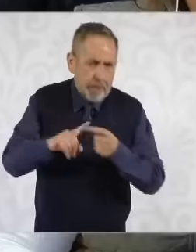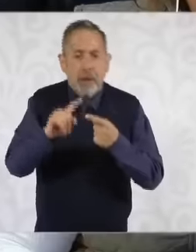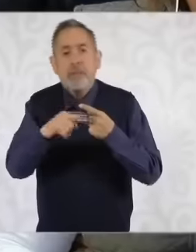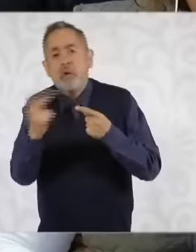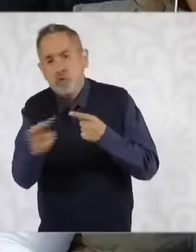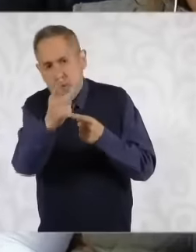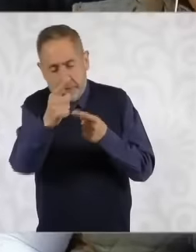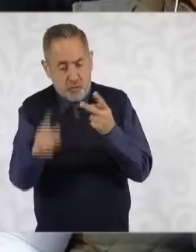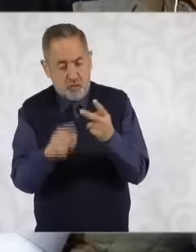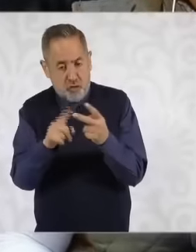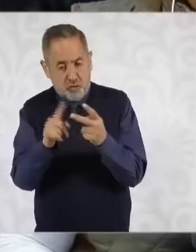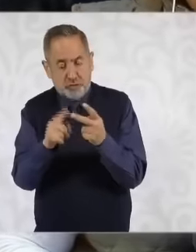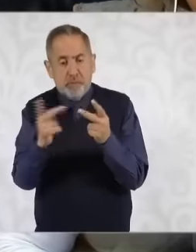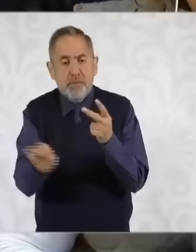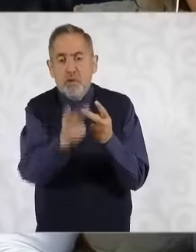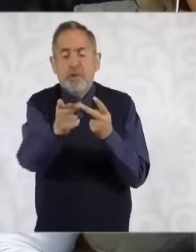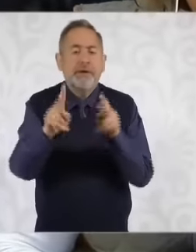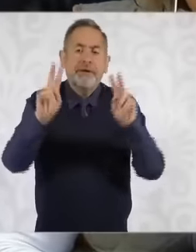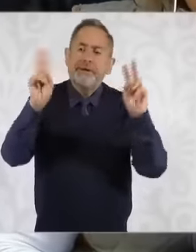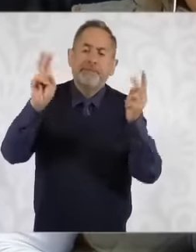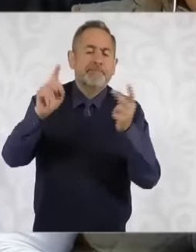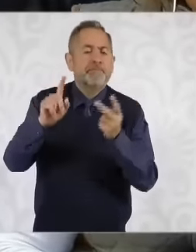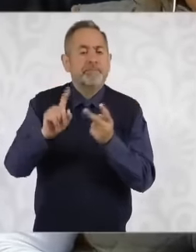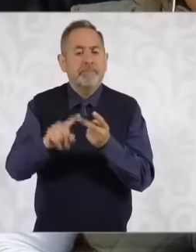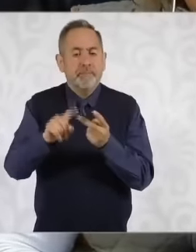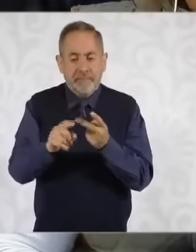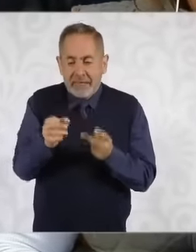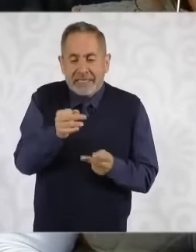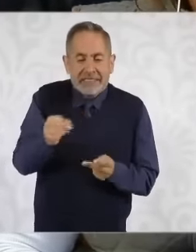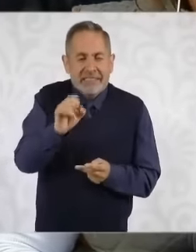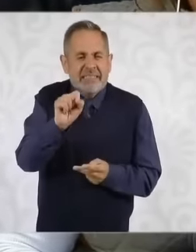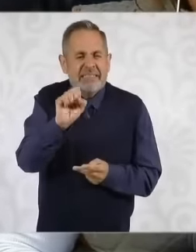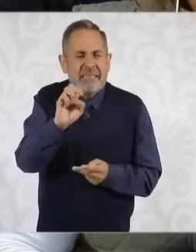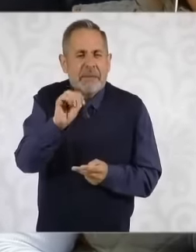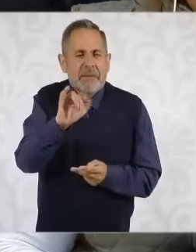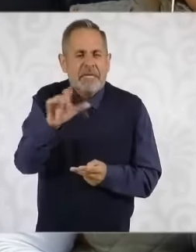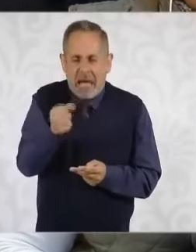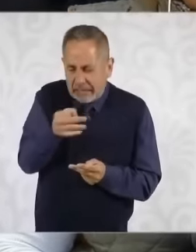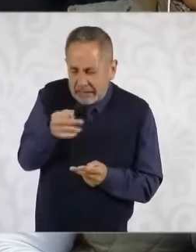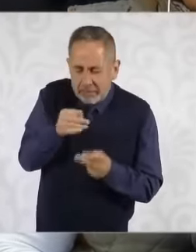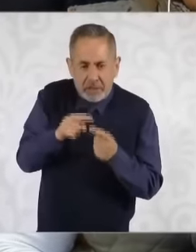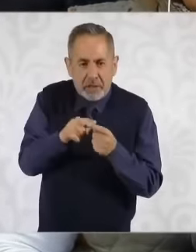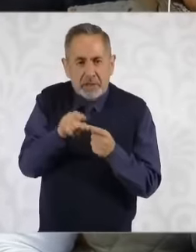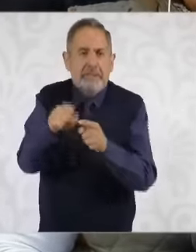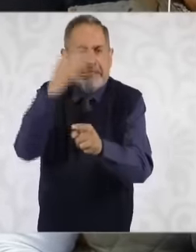ask him about the issue of seeds as well, but linked to Chapingo, you mentioned,